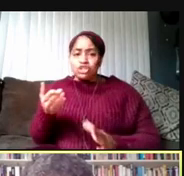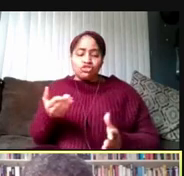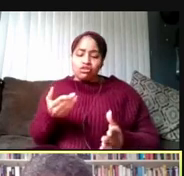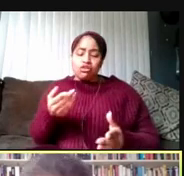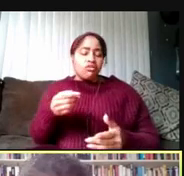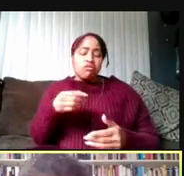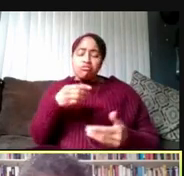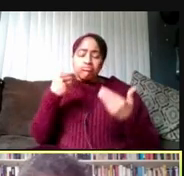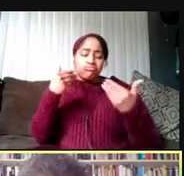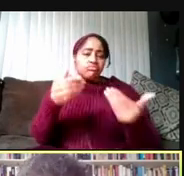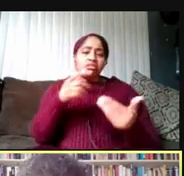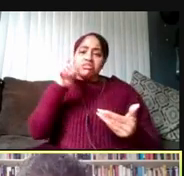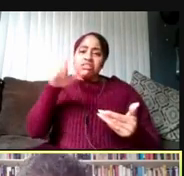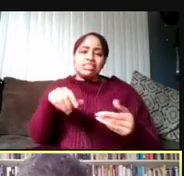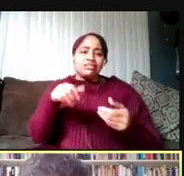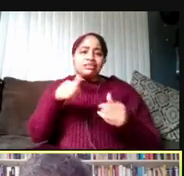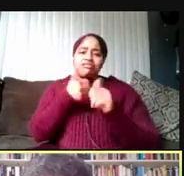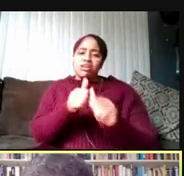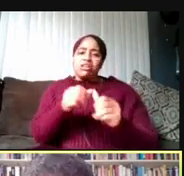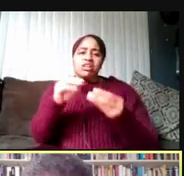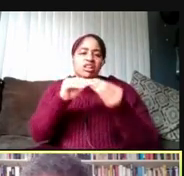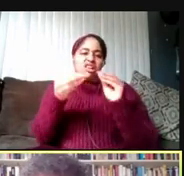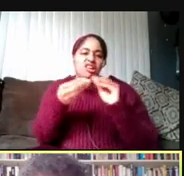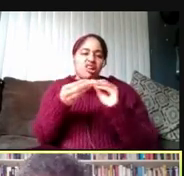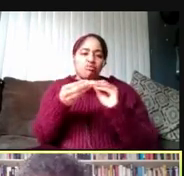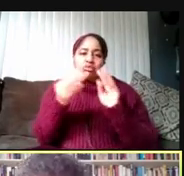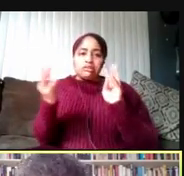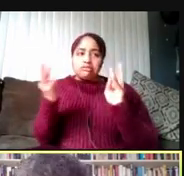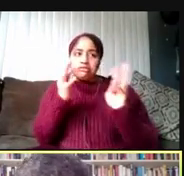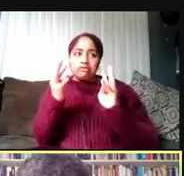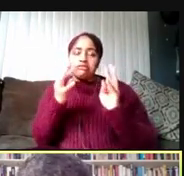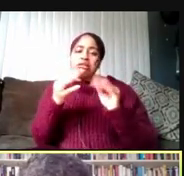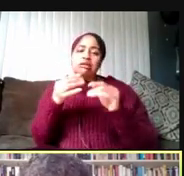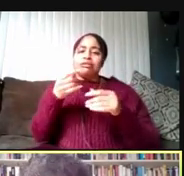density limits beyond social distancing and face coverings.